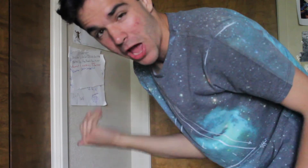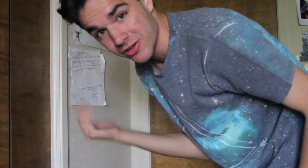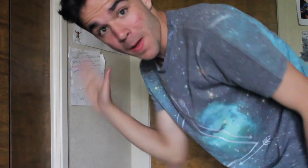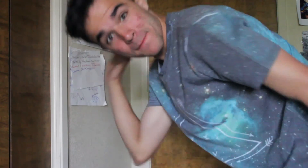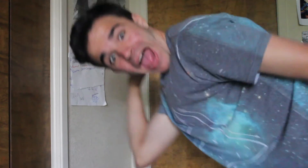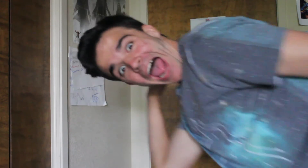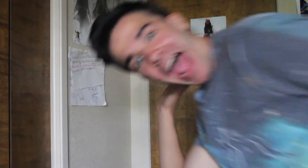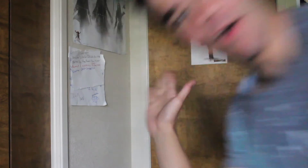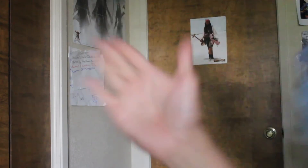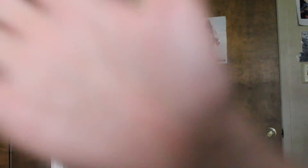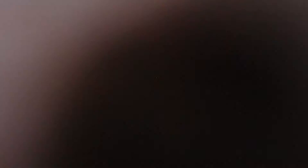Next week will be better hopefully it!